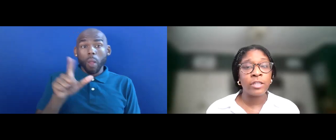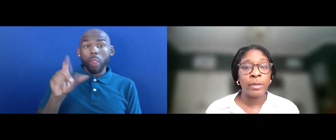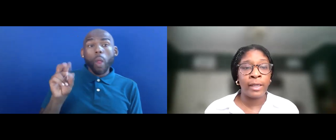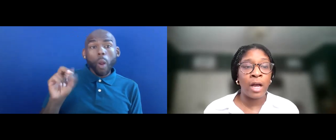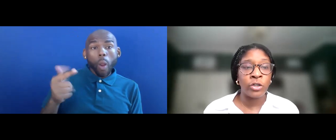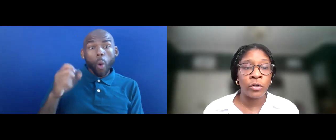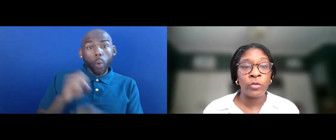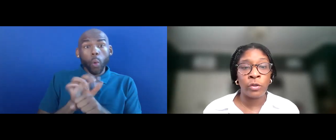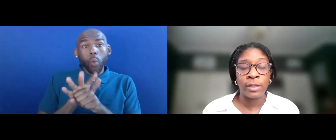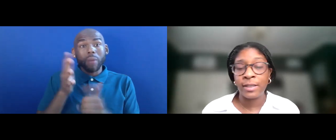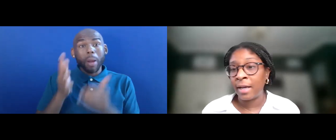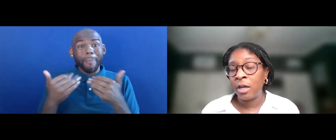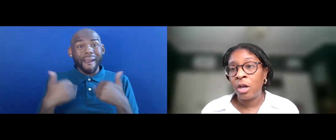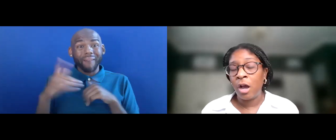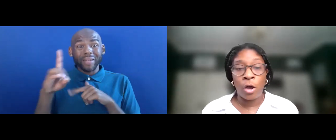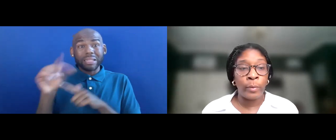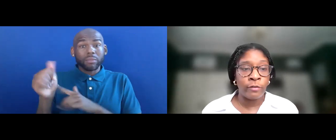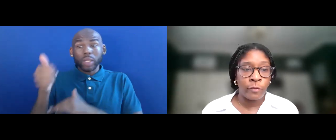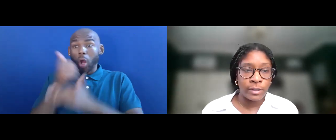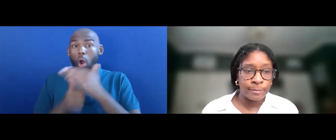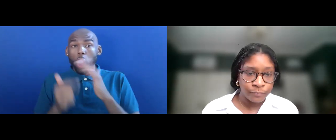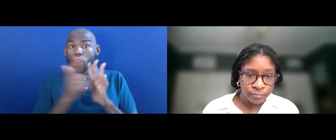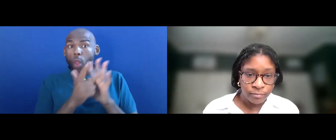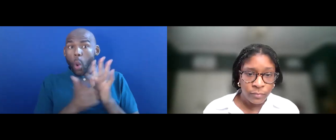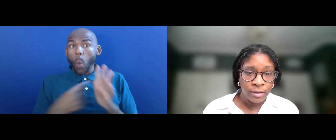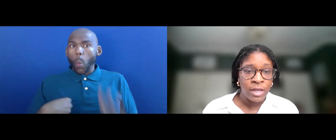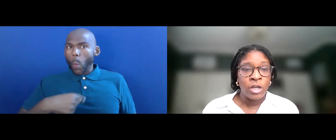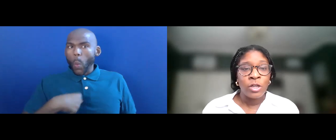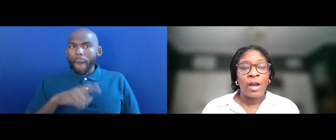DISABILITY UNDER THE LAWS THAT WE ENFORCE.